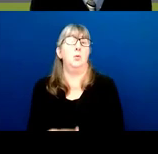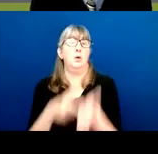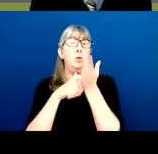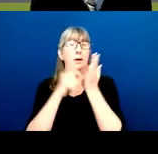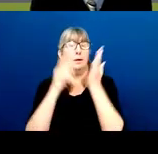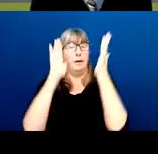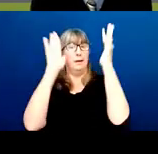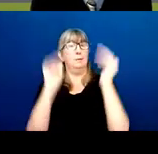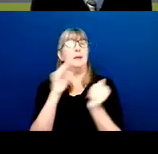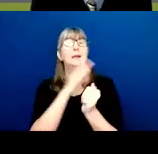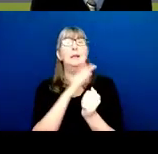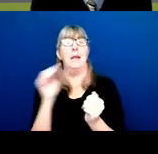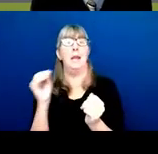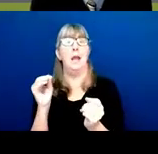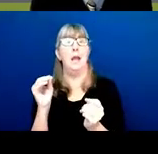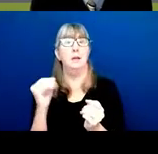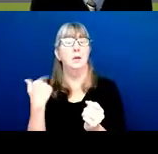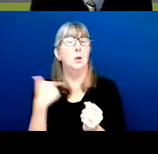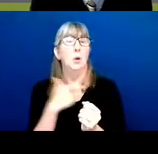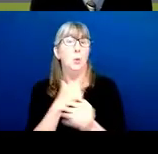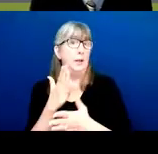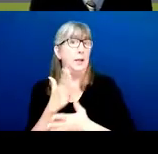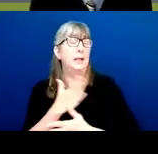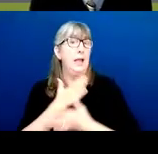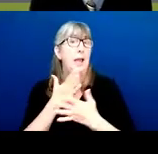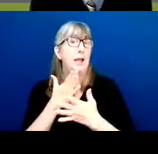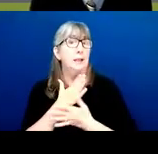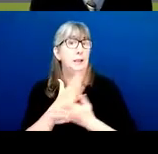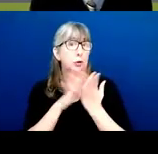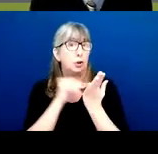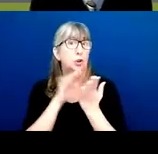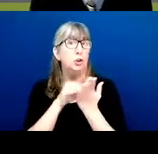and we gladly do learn all of that information